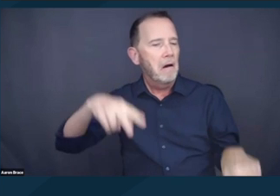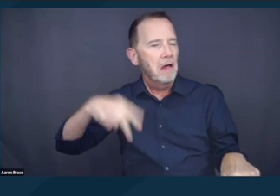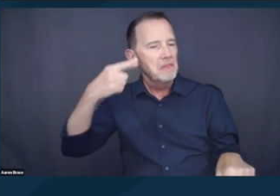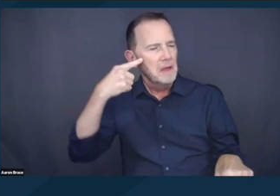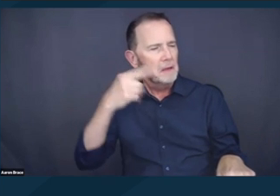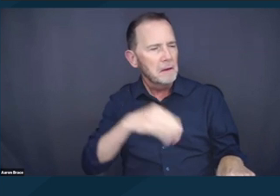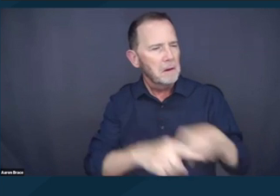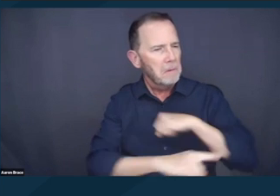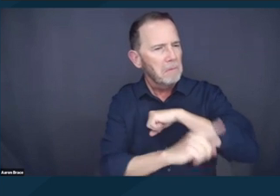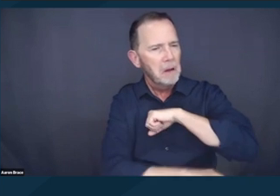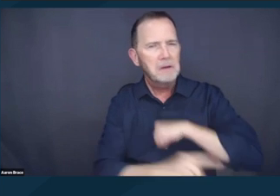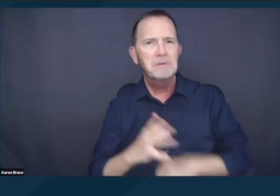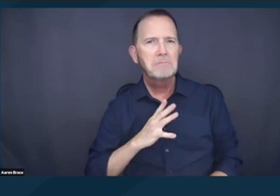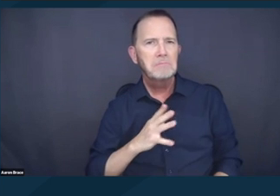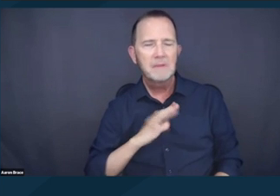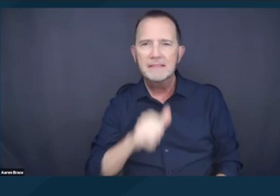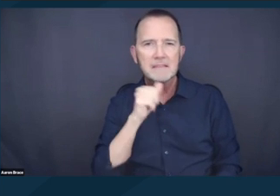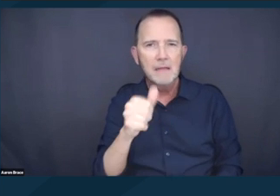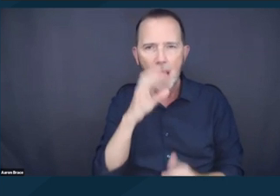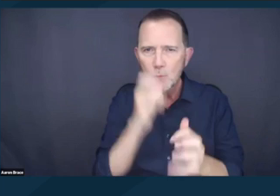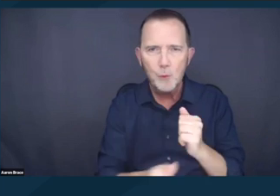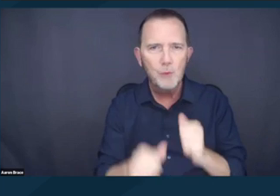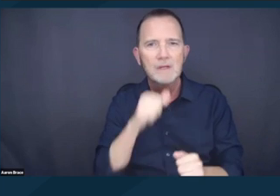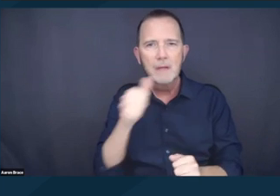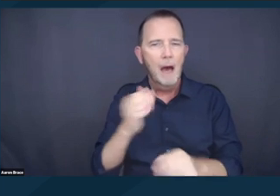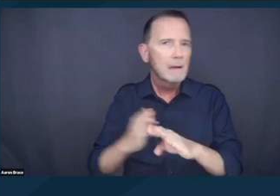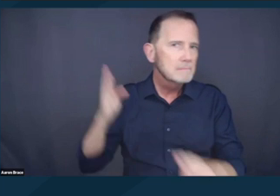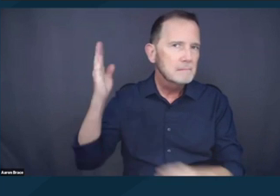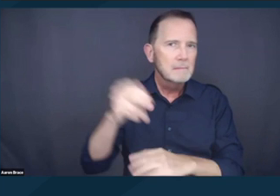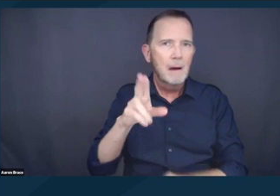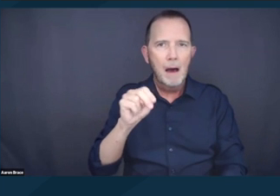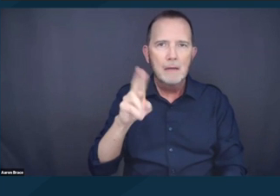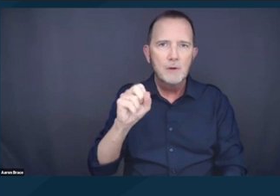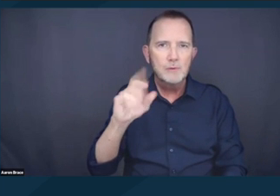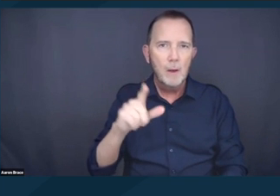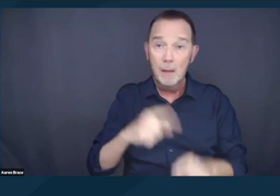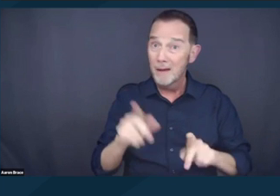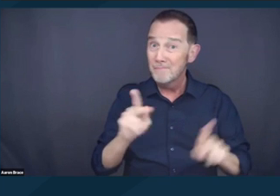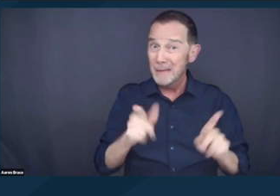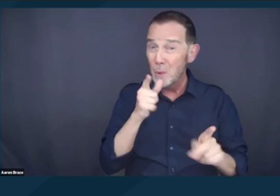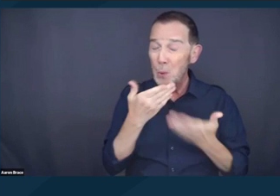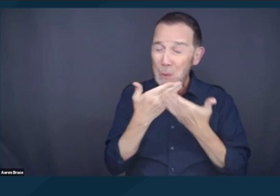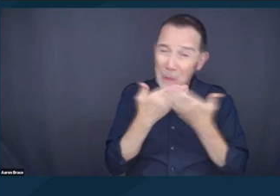but for someone who does not have housing, those types of things add up and really do have impact.